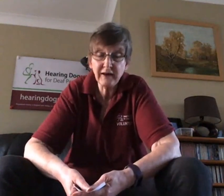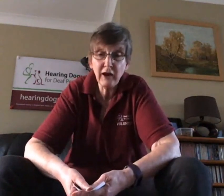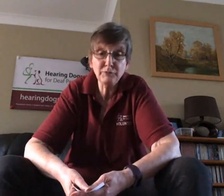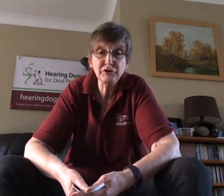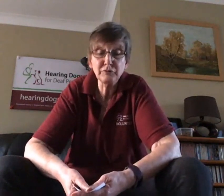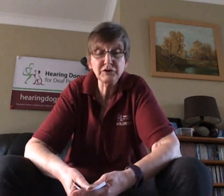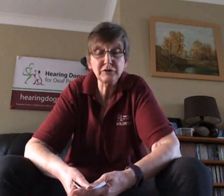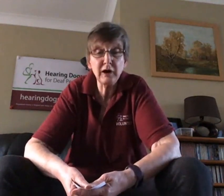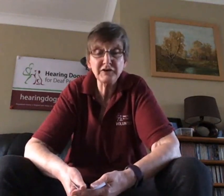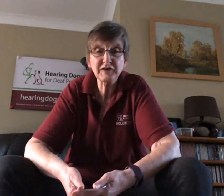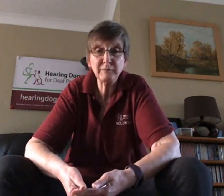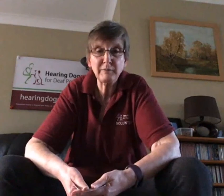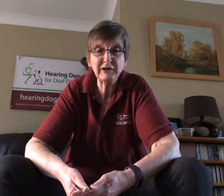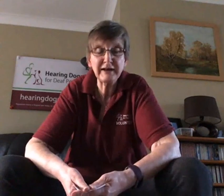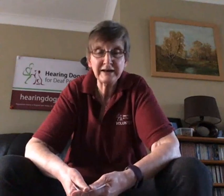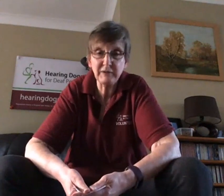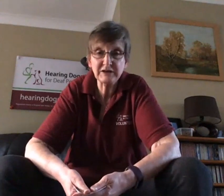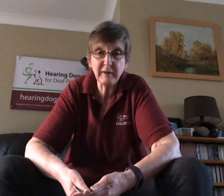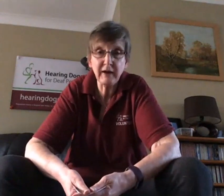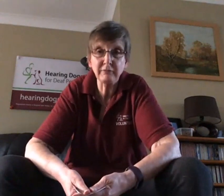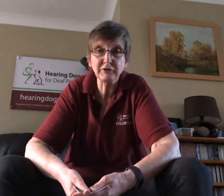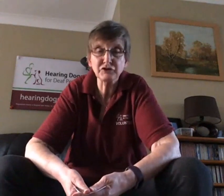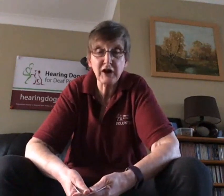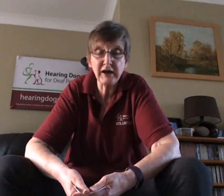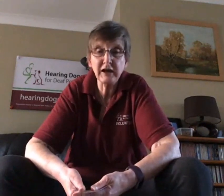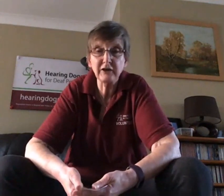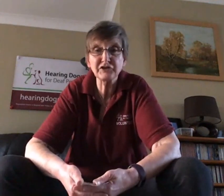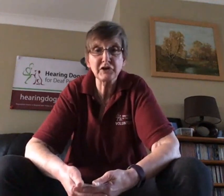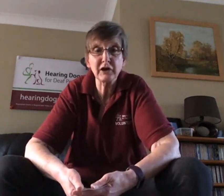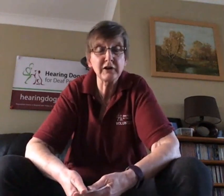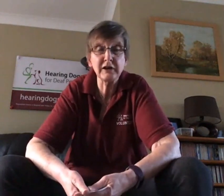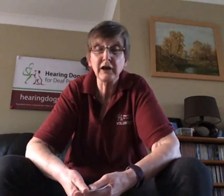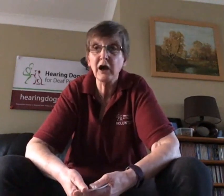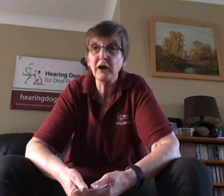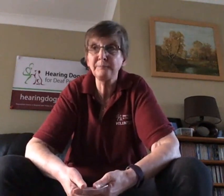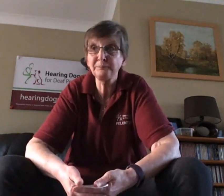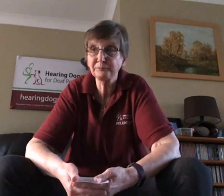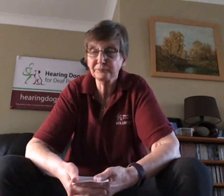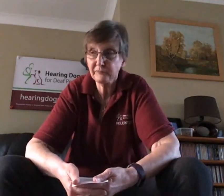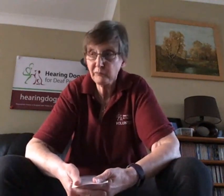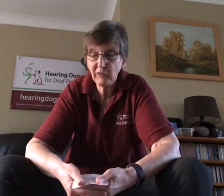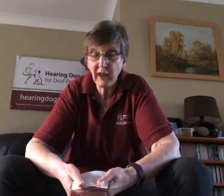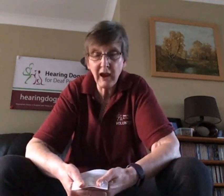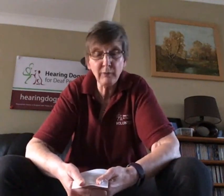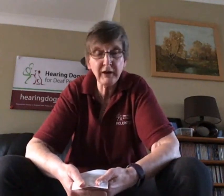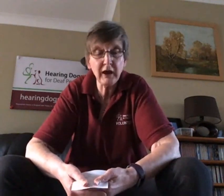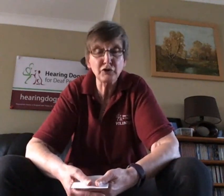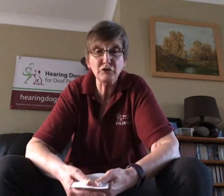you to understand perhaps a little bit about the training and how we get our dogs from